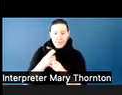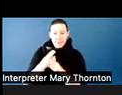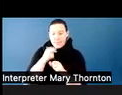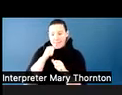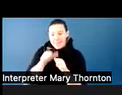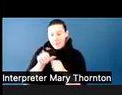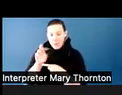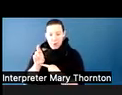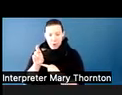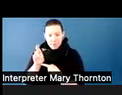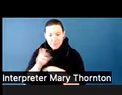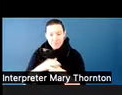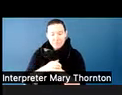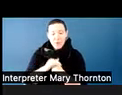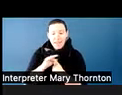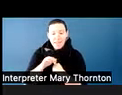you already have a communication difference.